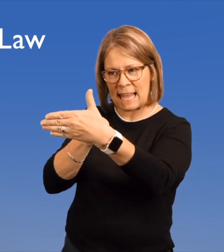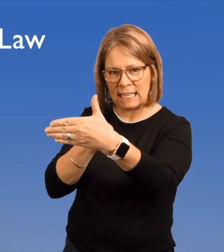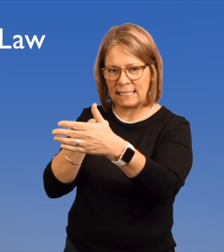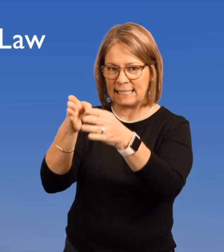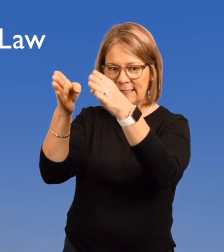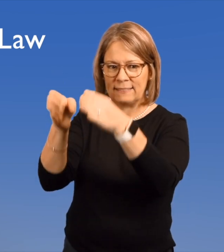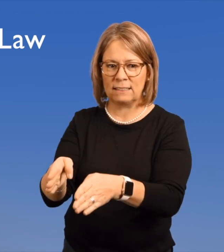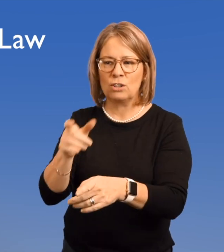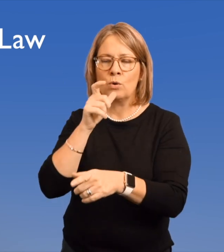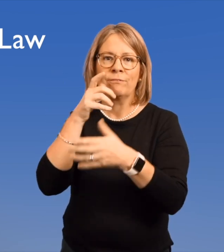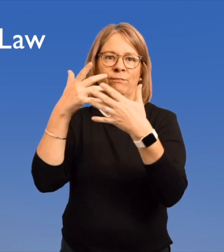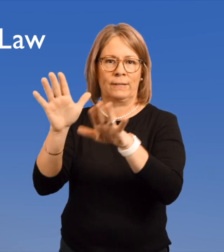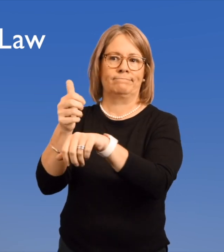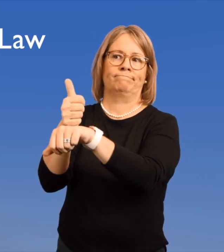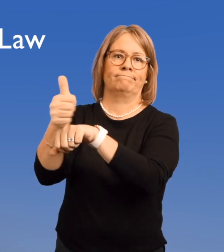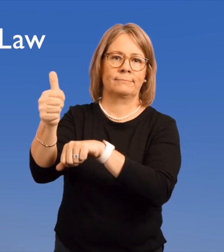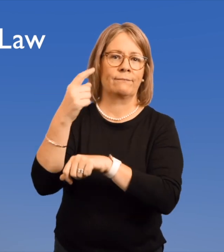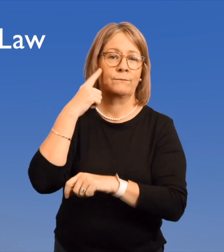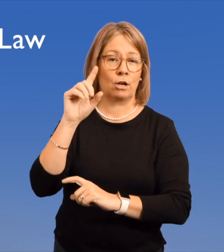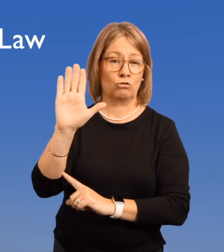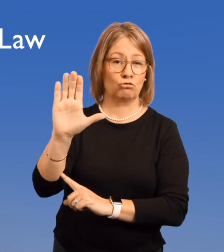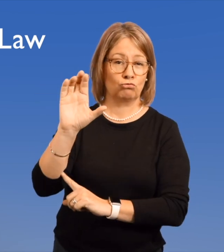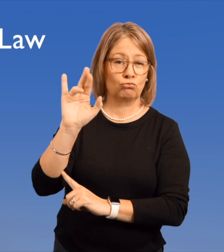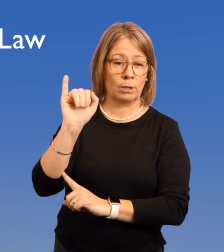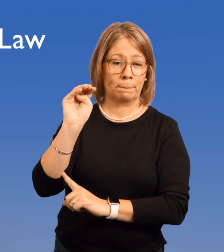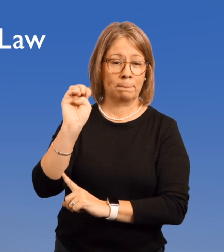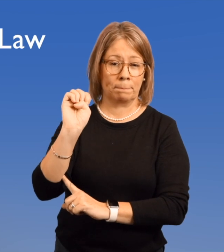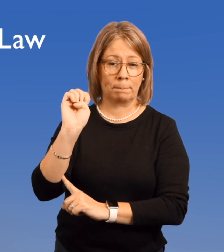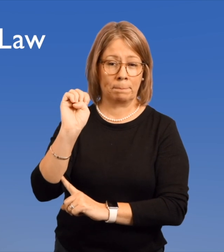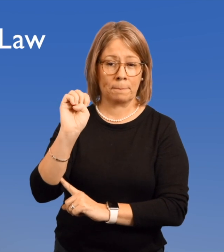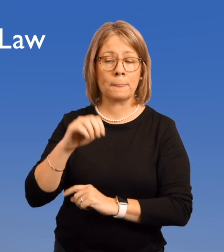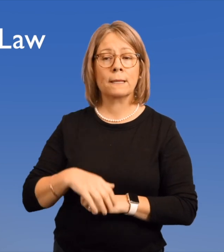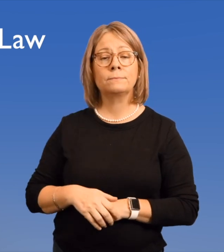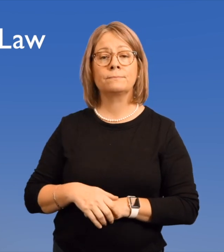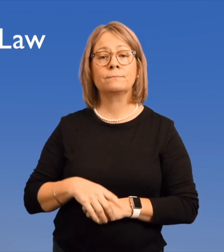against an individual who has been accused of a crime.